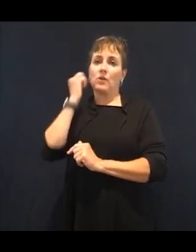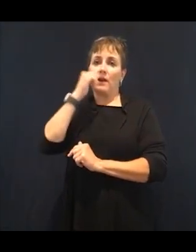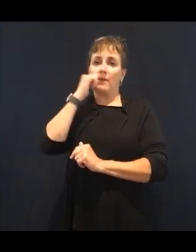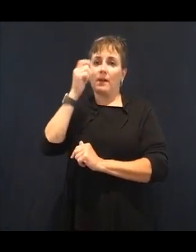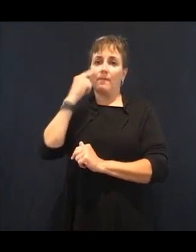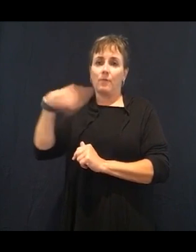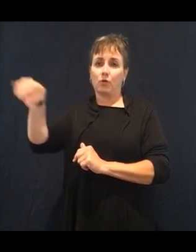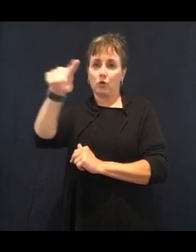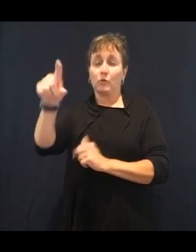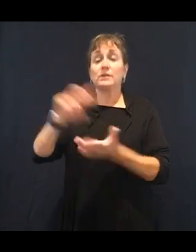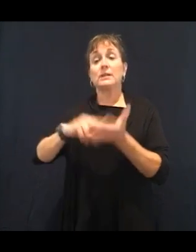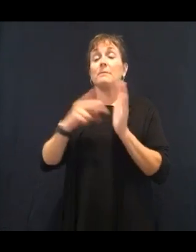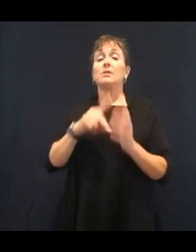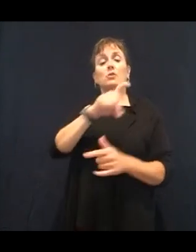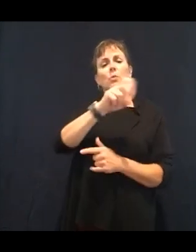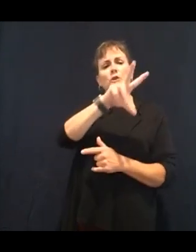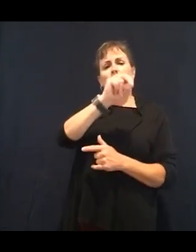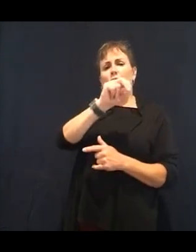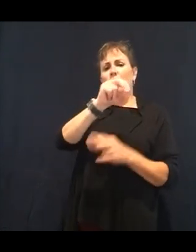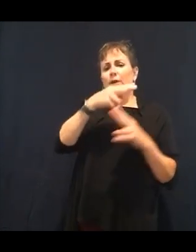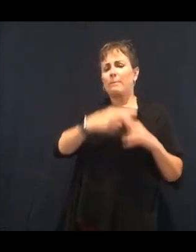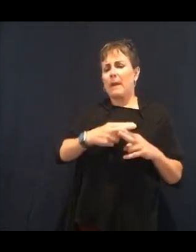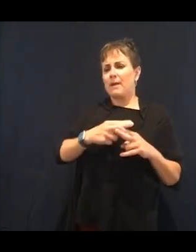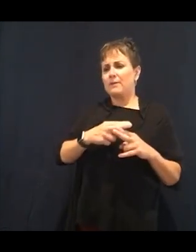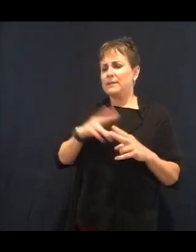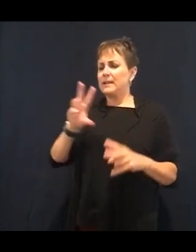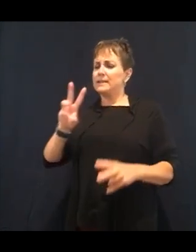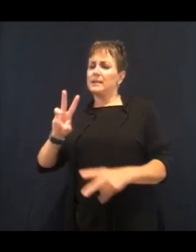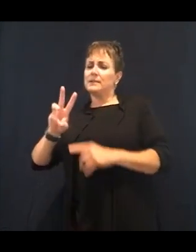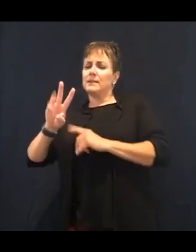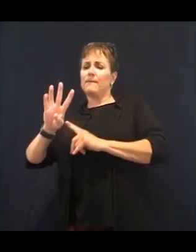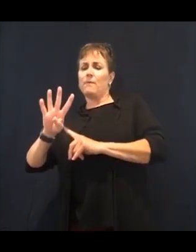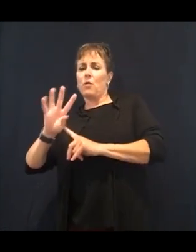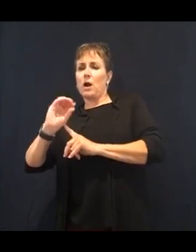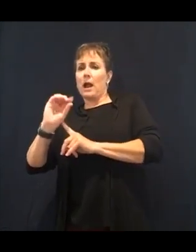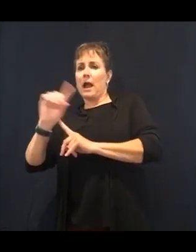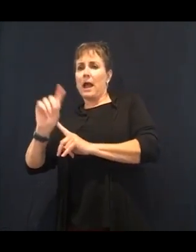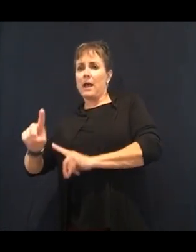what you should be drinking. And when you wake up, if you're going to get busy